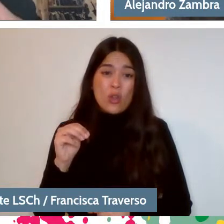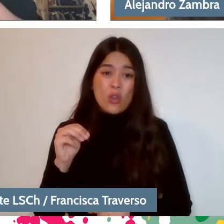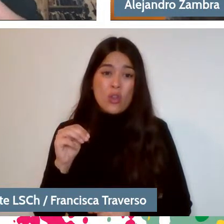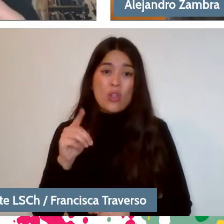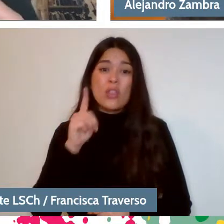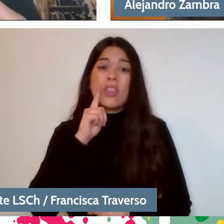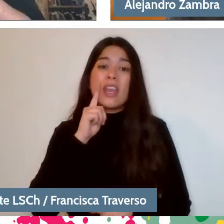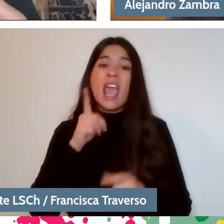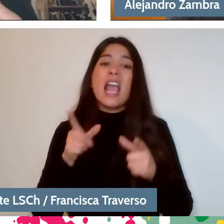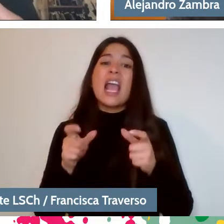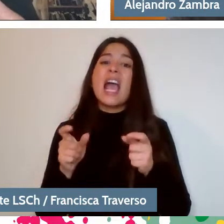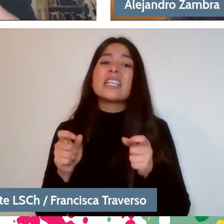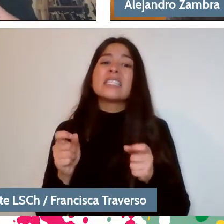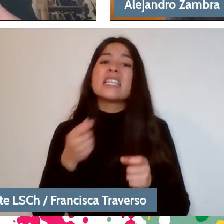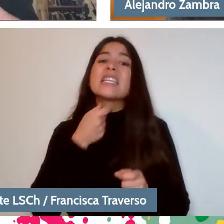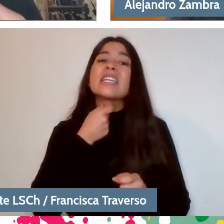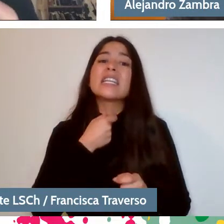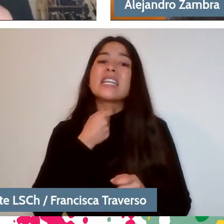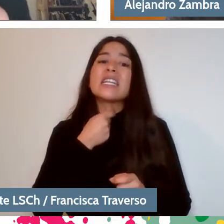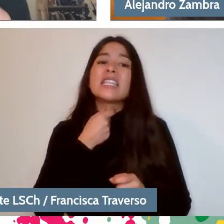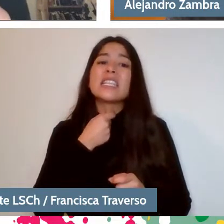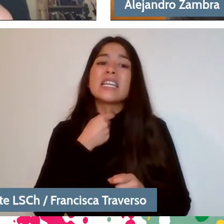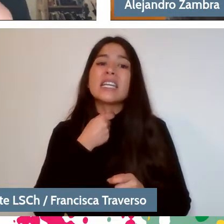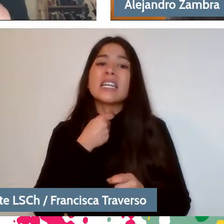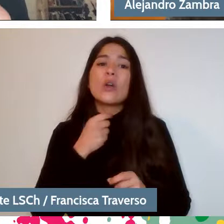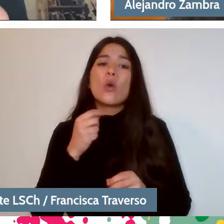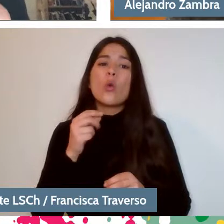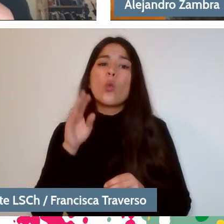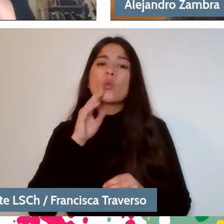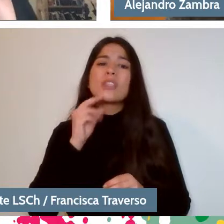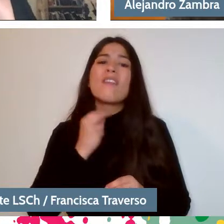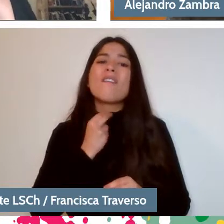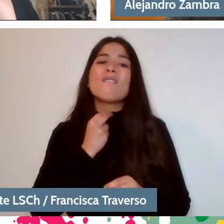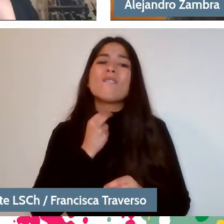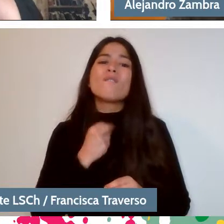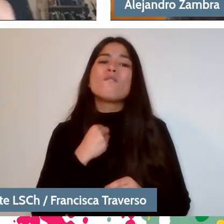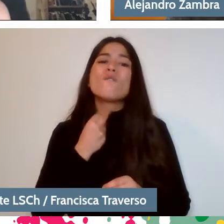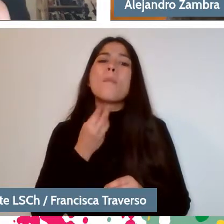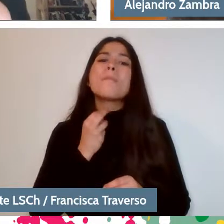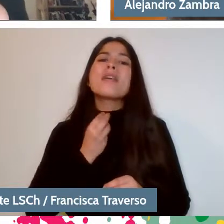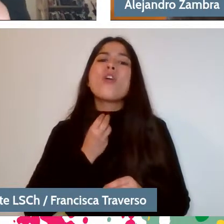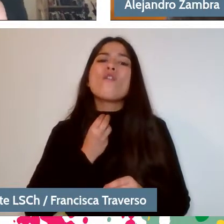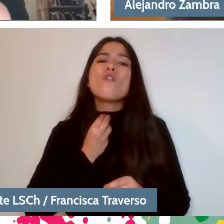and he used like a microphone here to speak